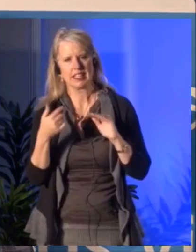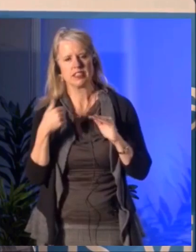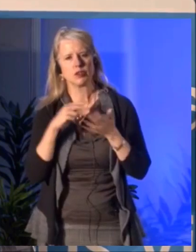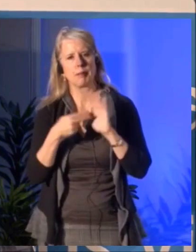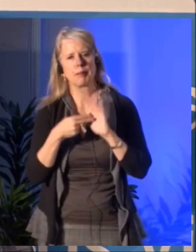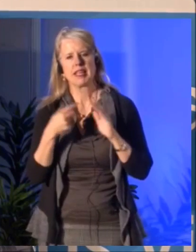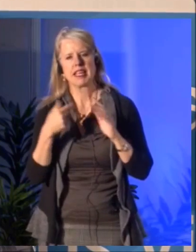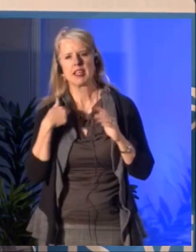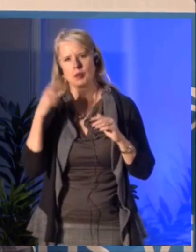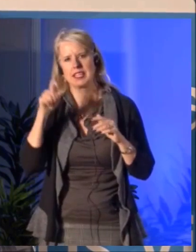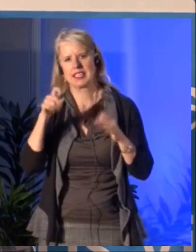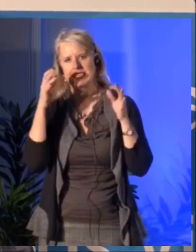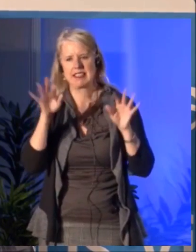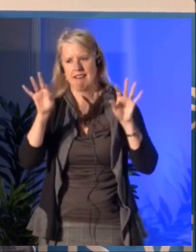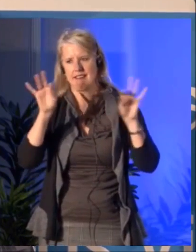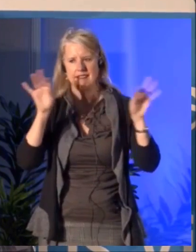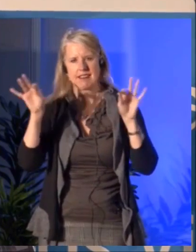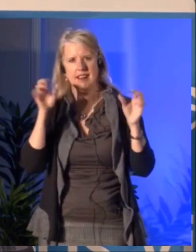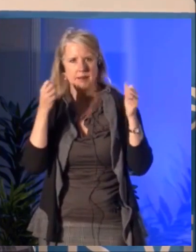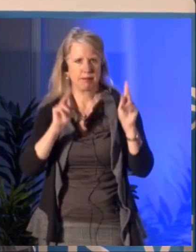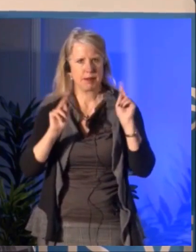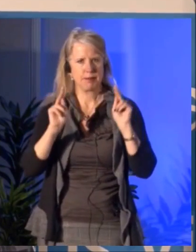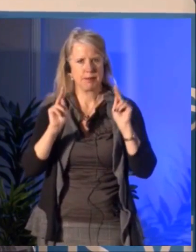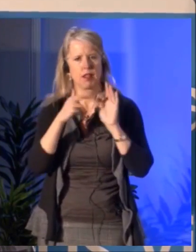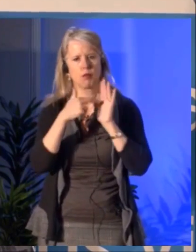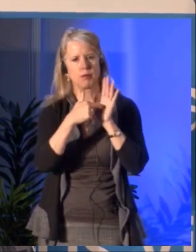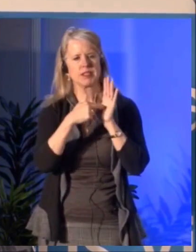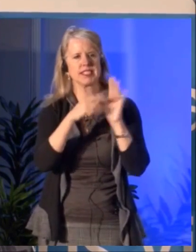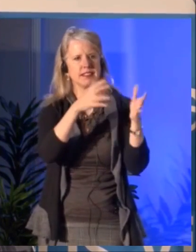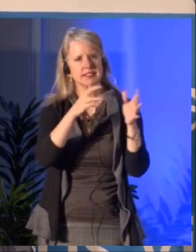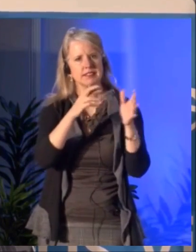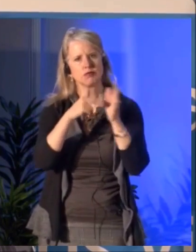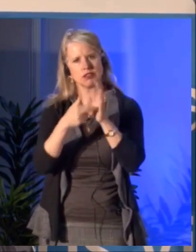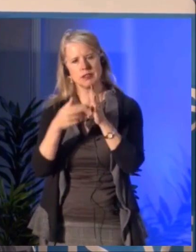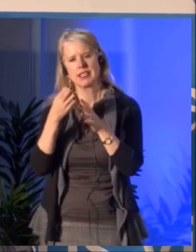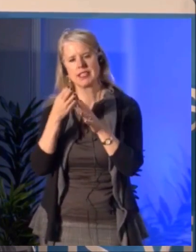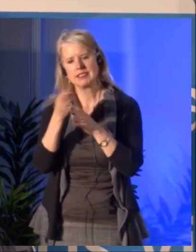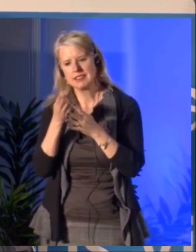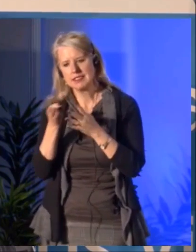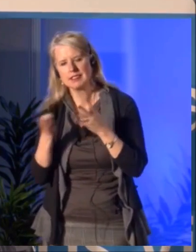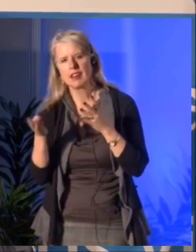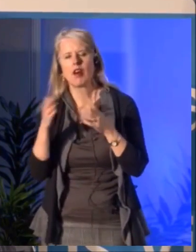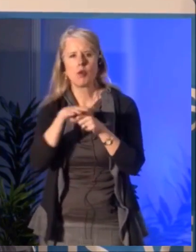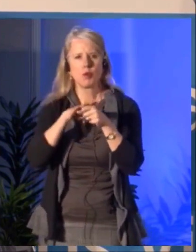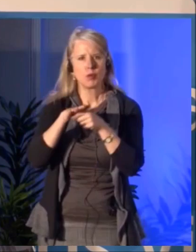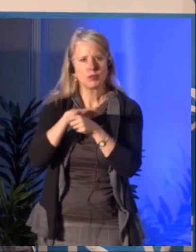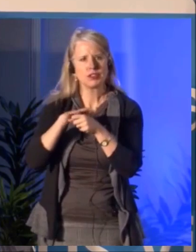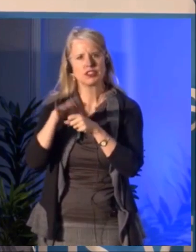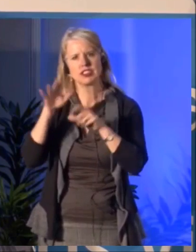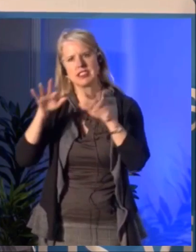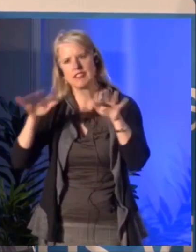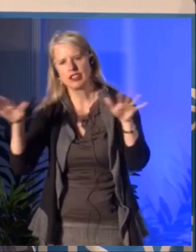people, but we have a waiting list. And the reason why we did not open it was obviously